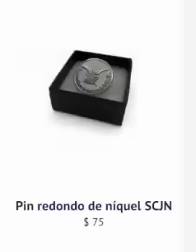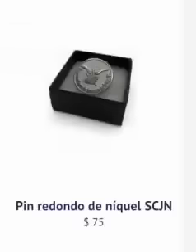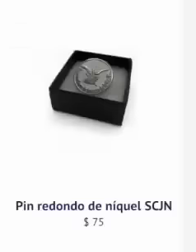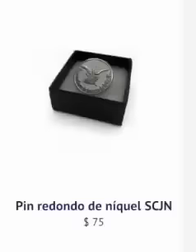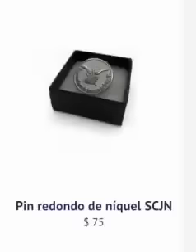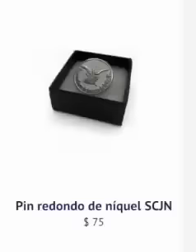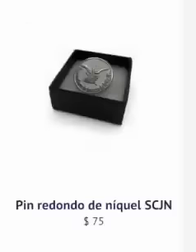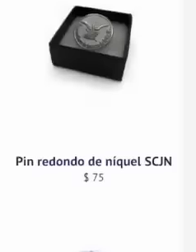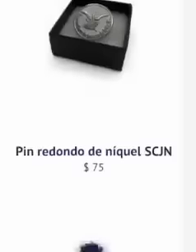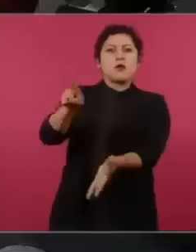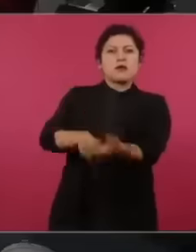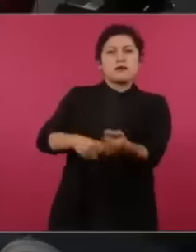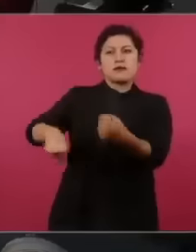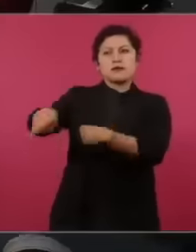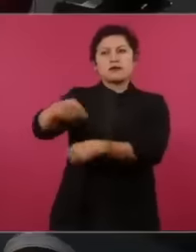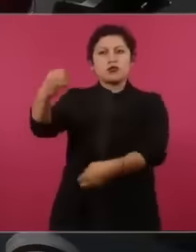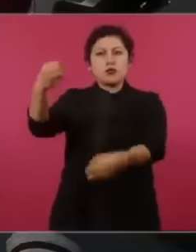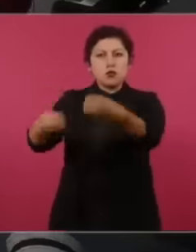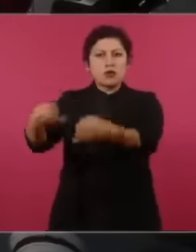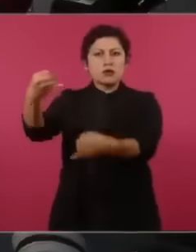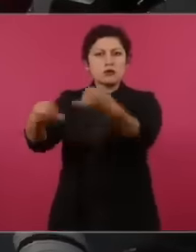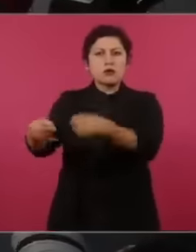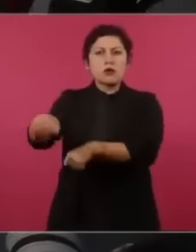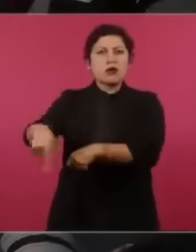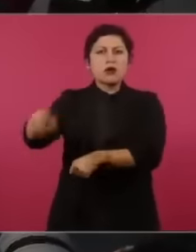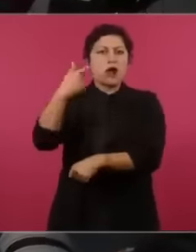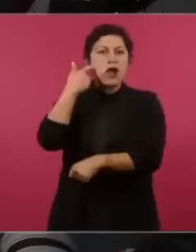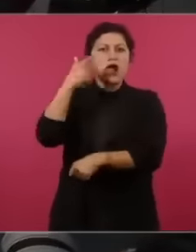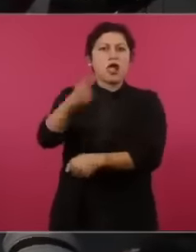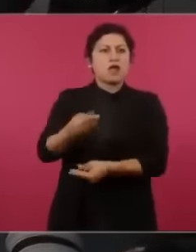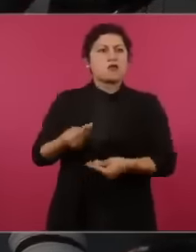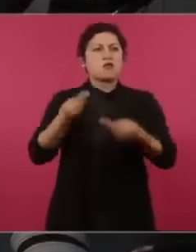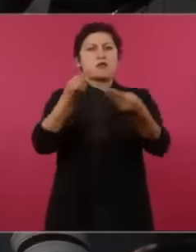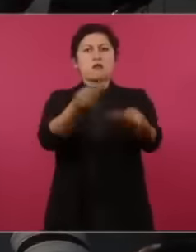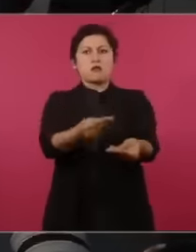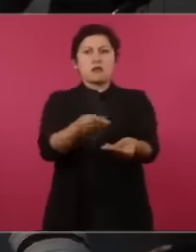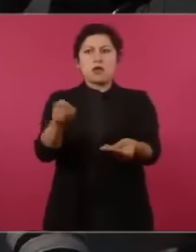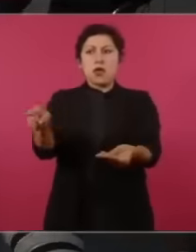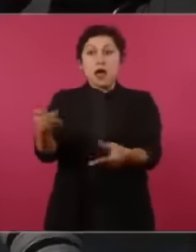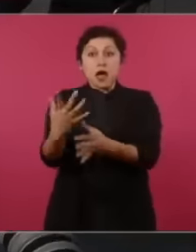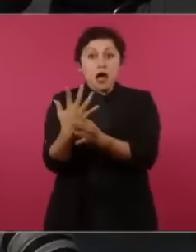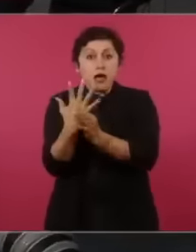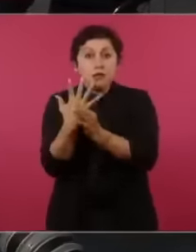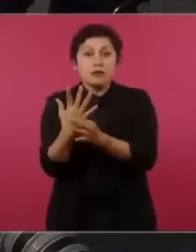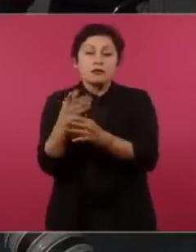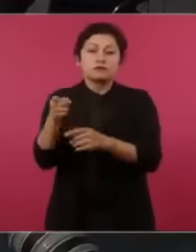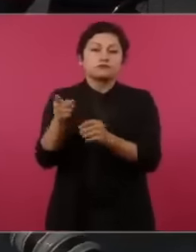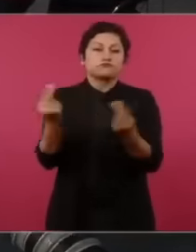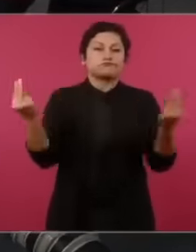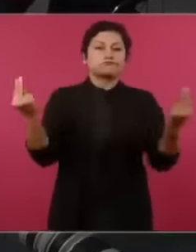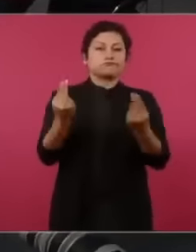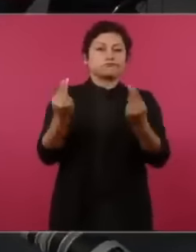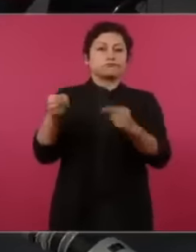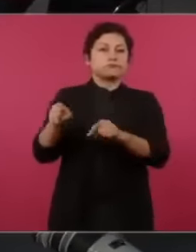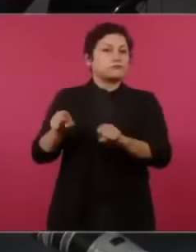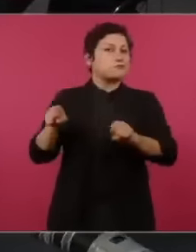judges do not want to give back and those who claim it is vital for their functioning. Hey president, the